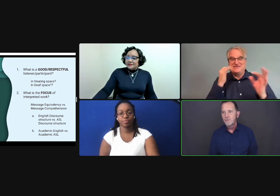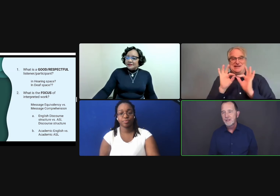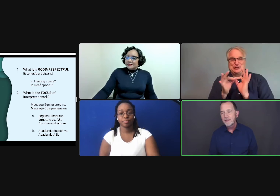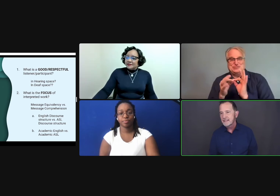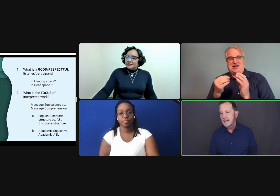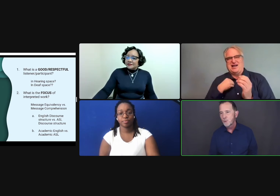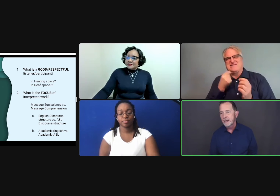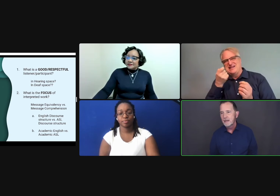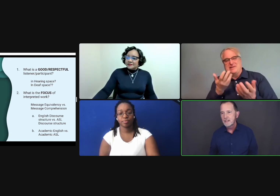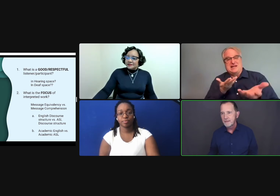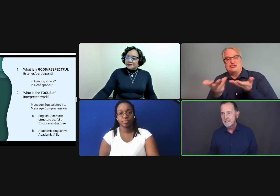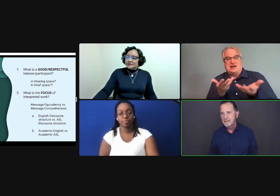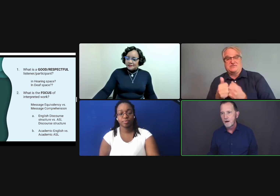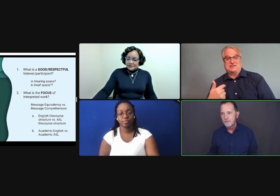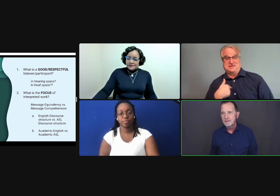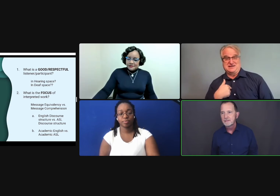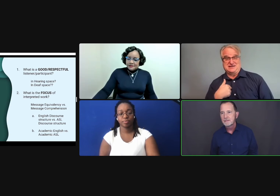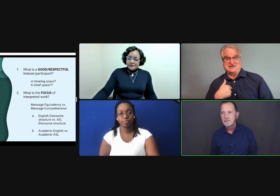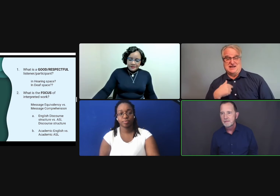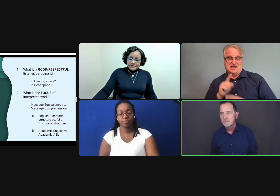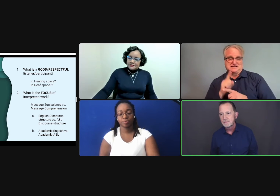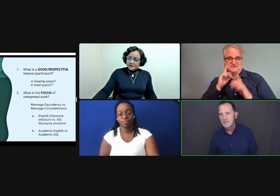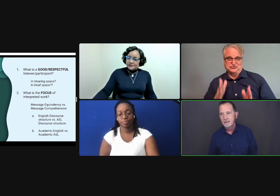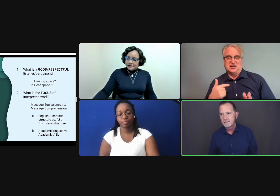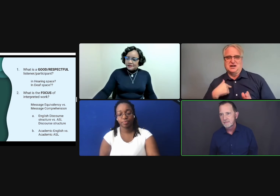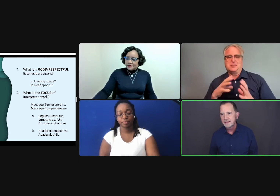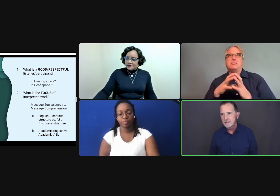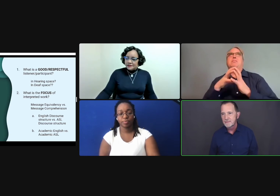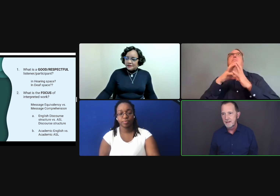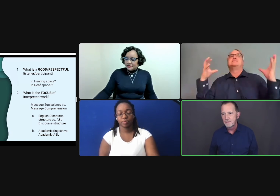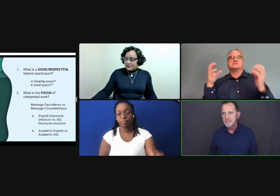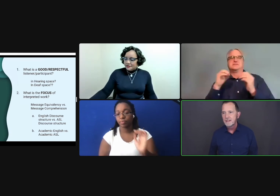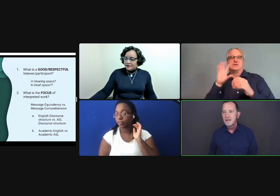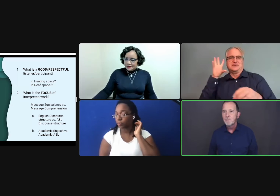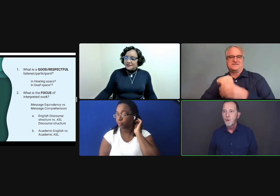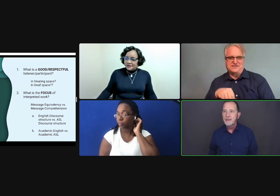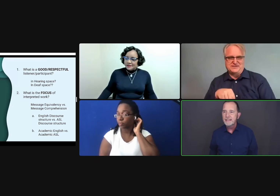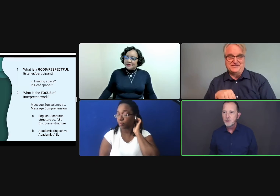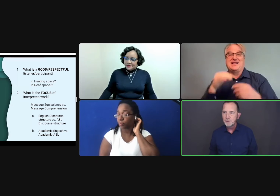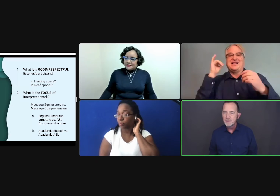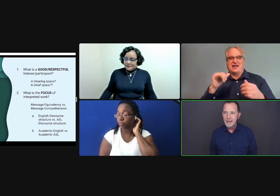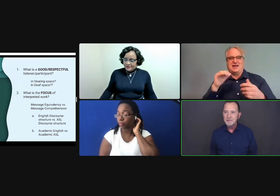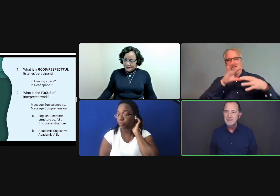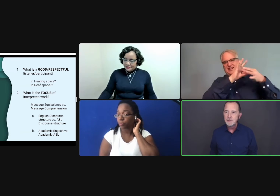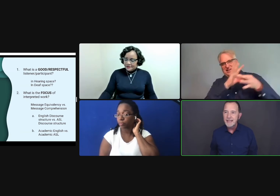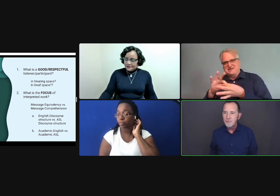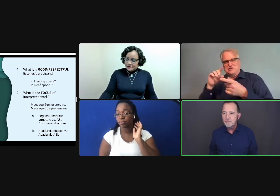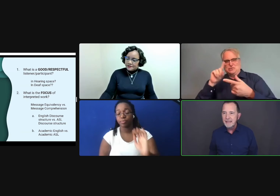We know that that's not the way hearing spaces often conduct themselves. But when the interpreter is able to do that with me,